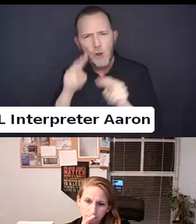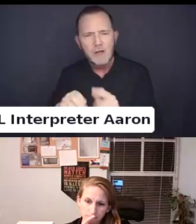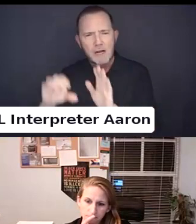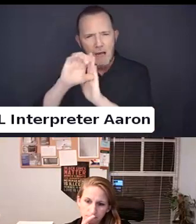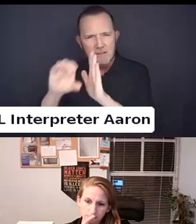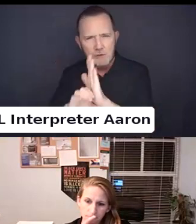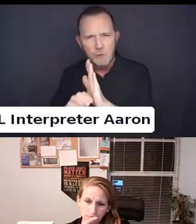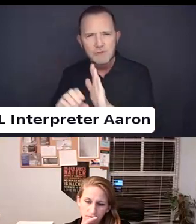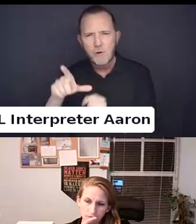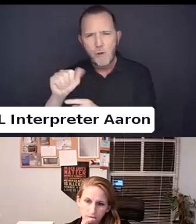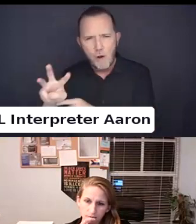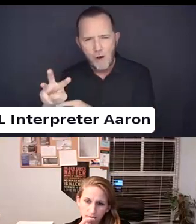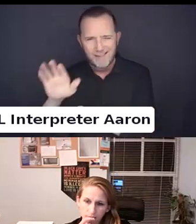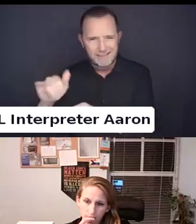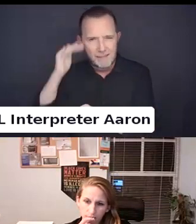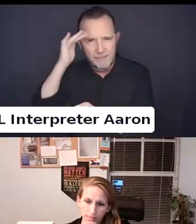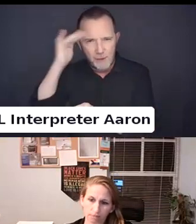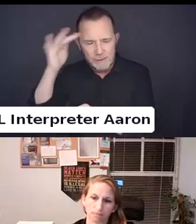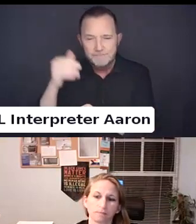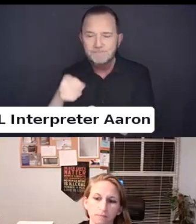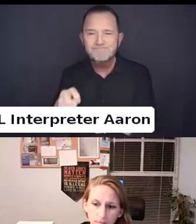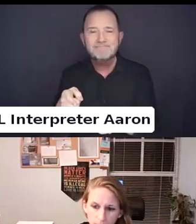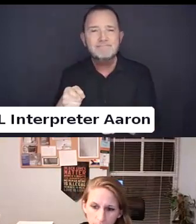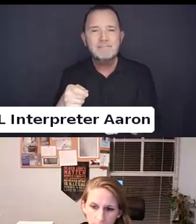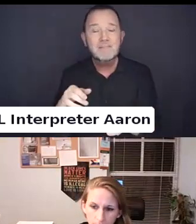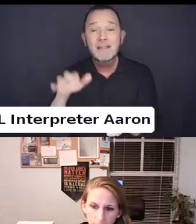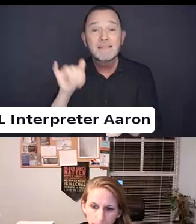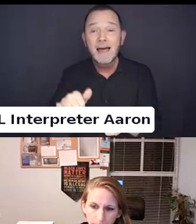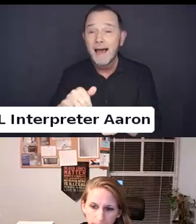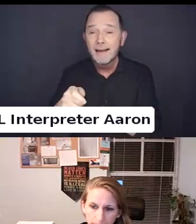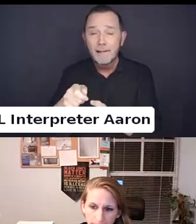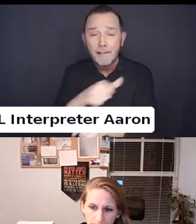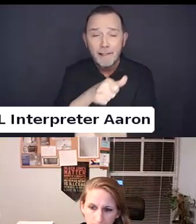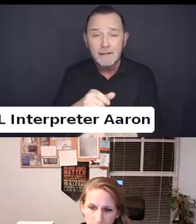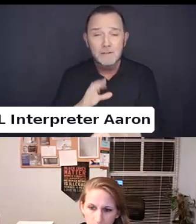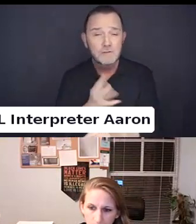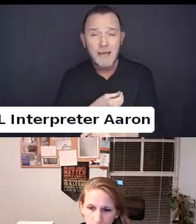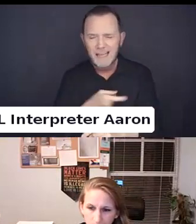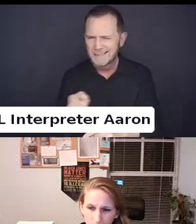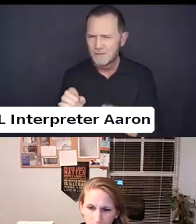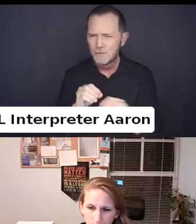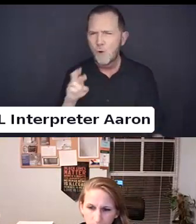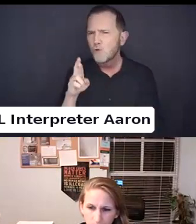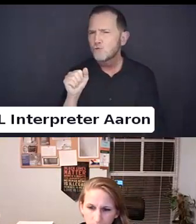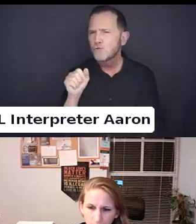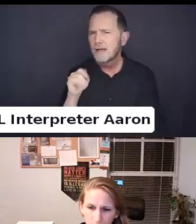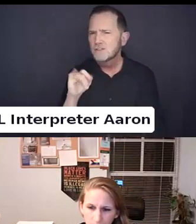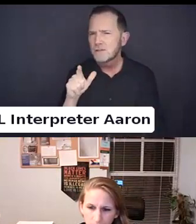There was no rational basis for it. There was no reason for it.